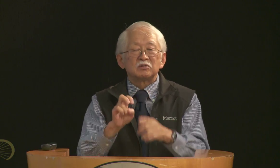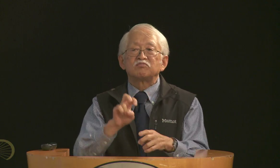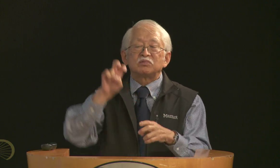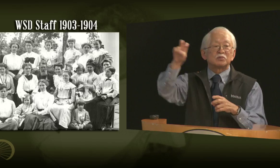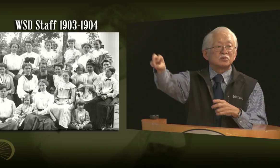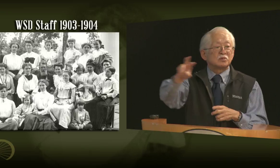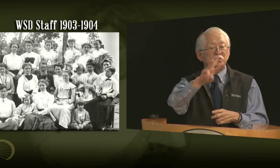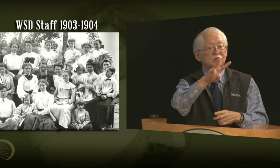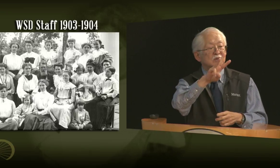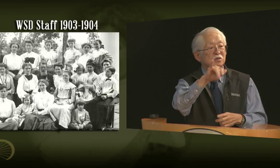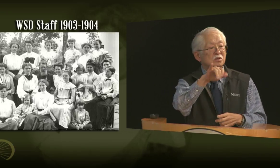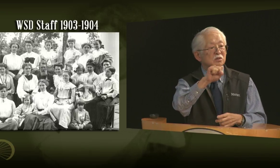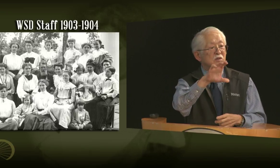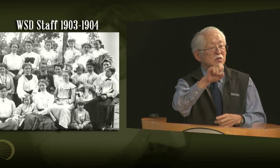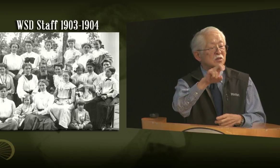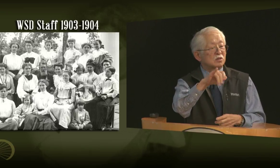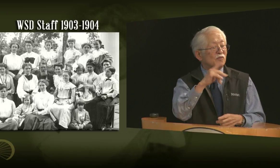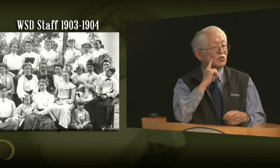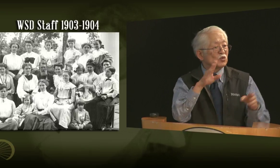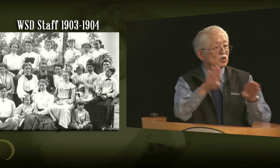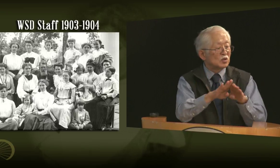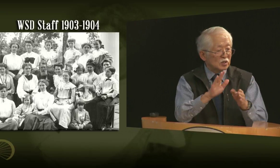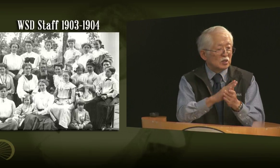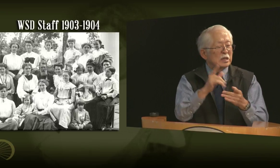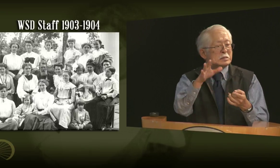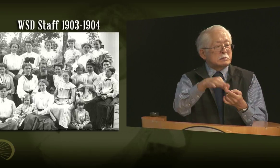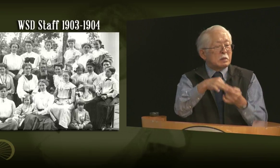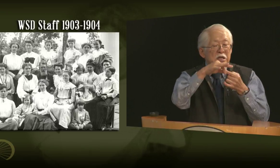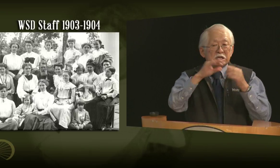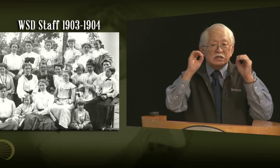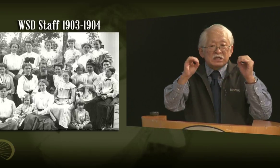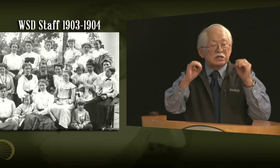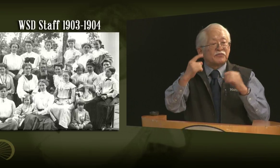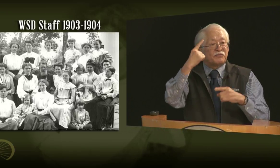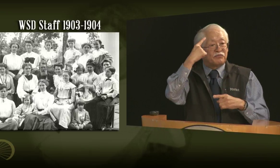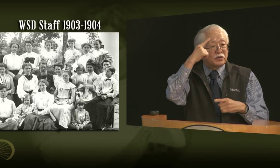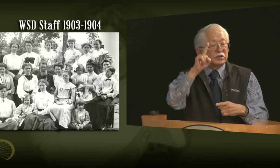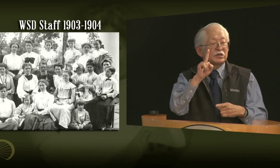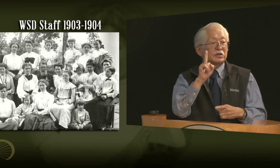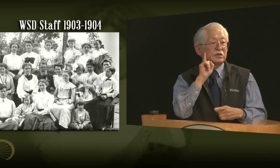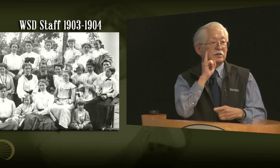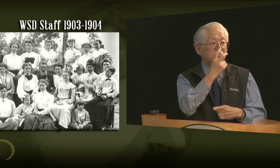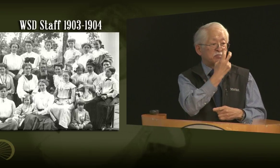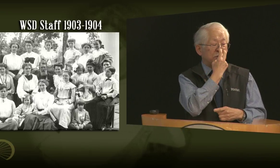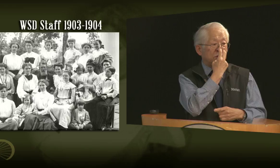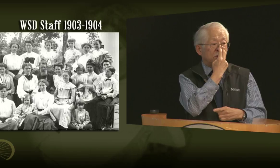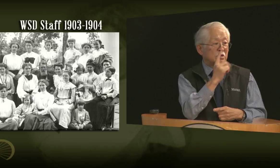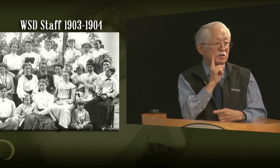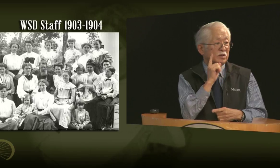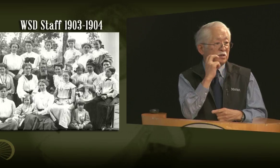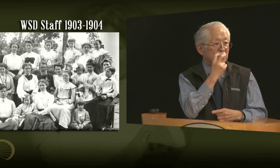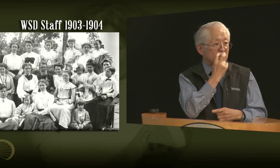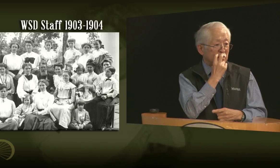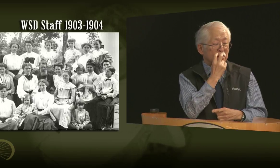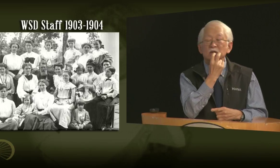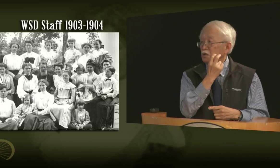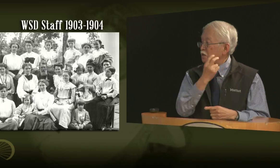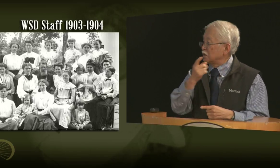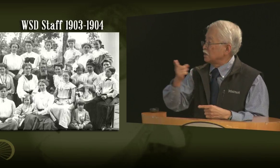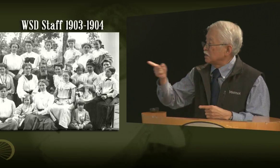and then moved on to Wisconsin, to the School for the Deaf there as a teacher for the Deaf and Blind,